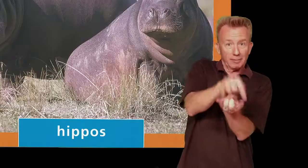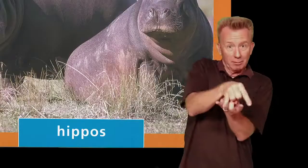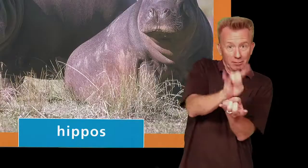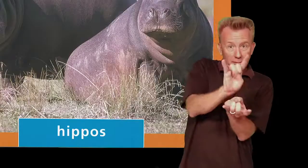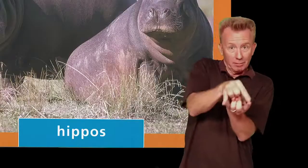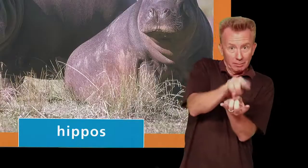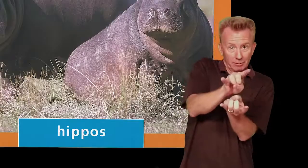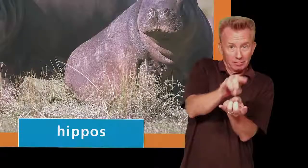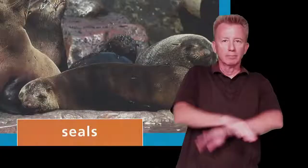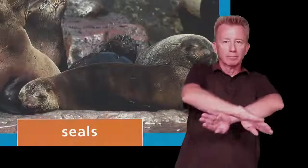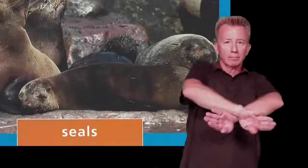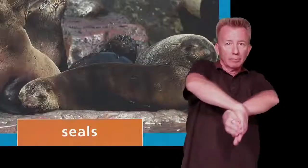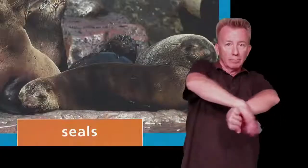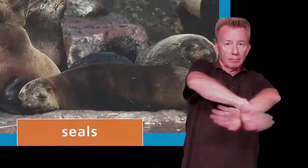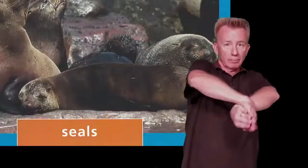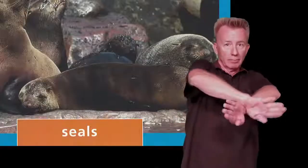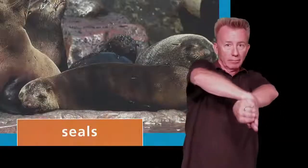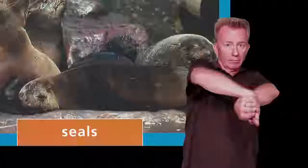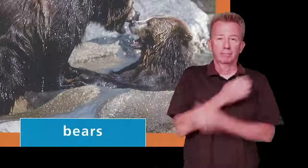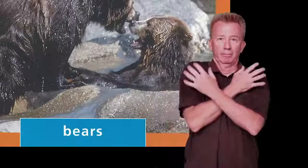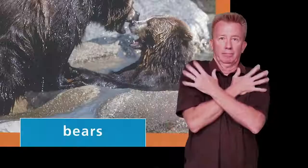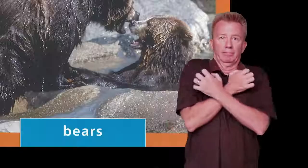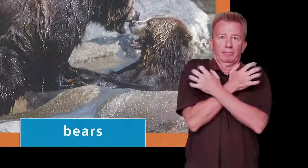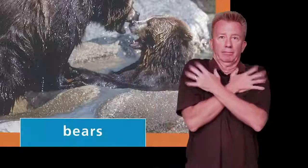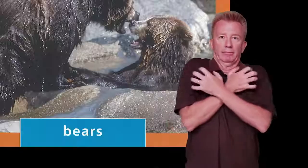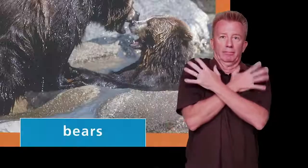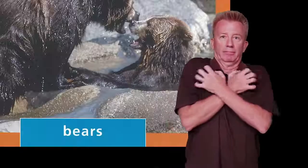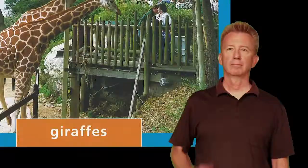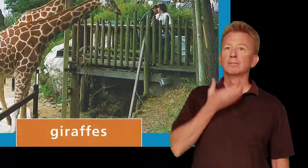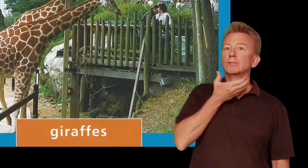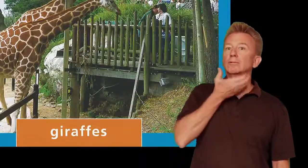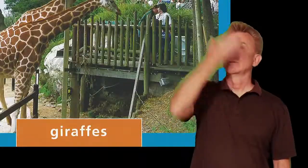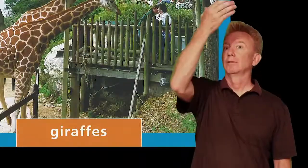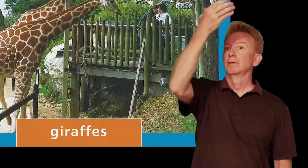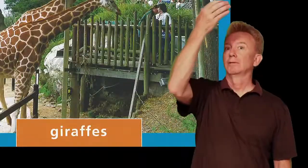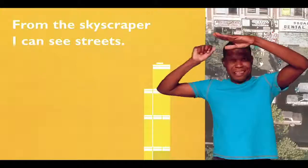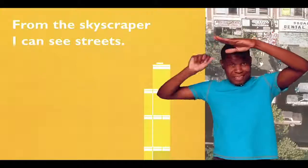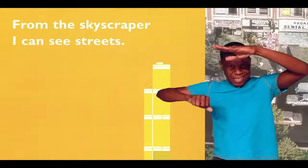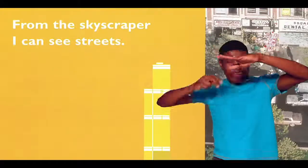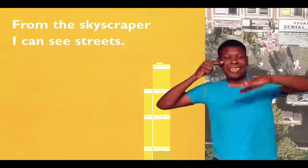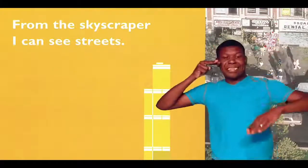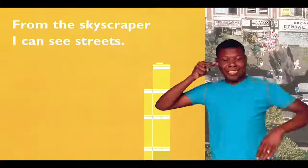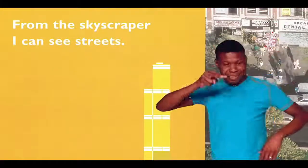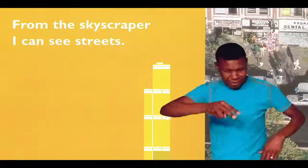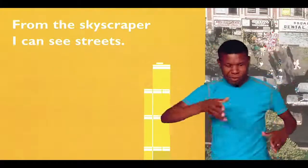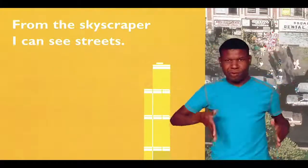hippos seals